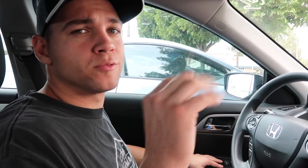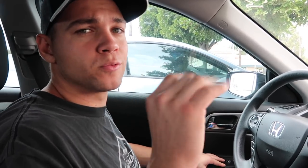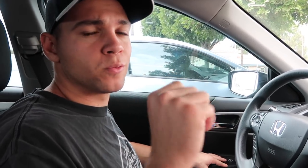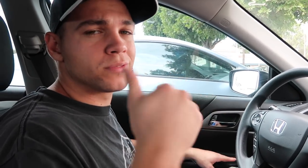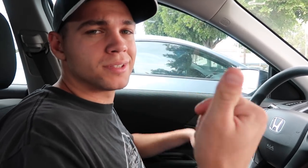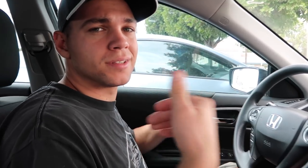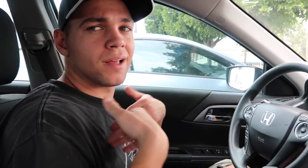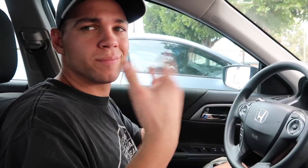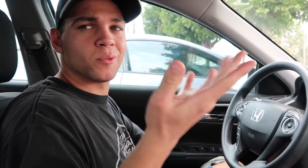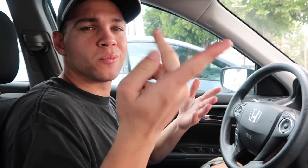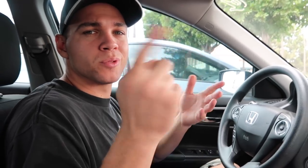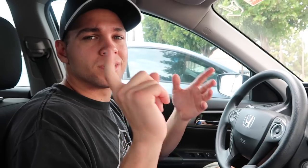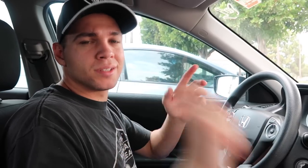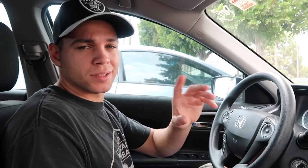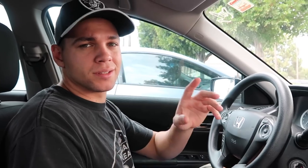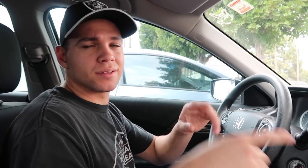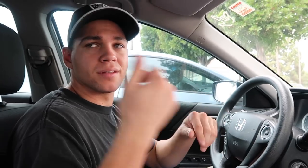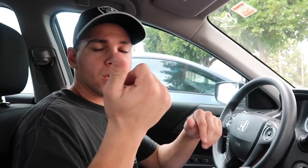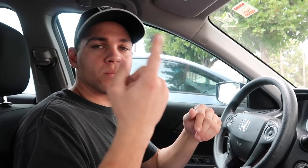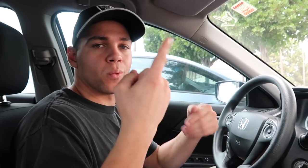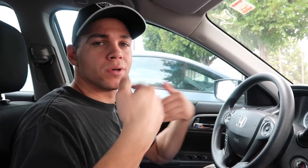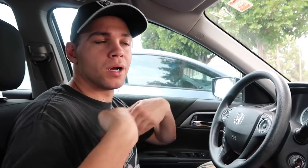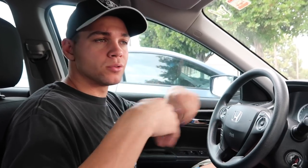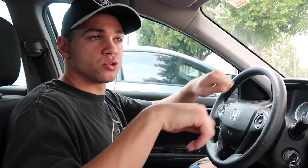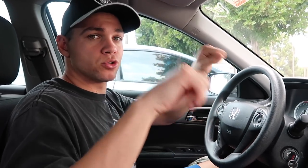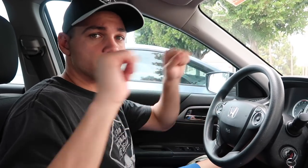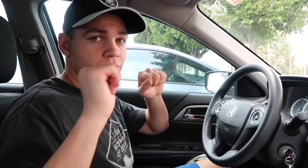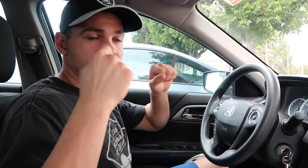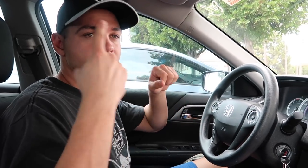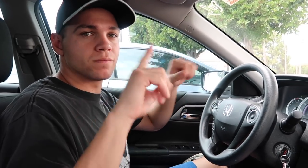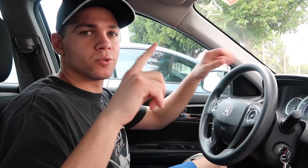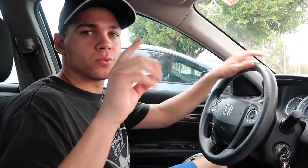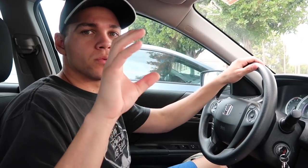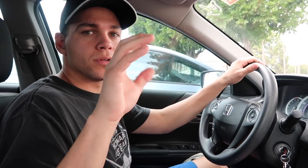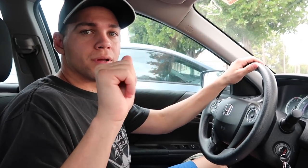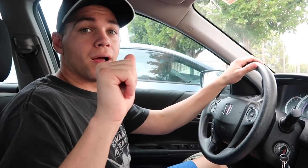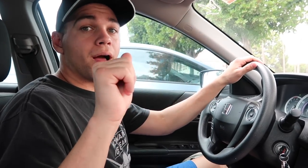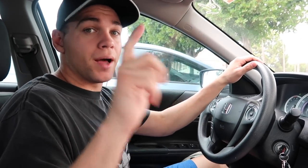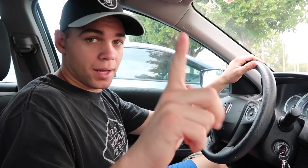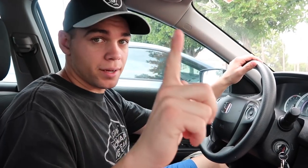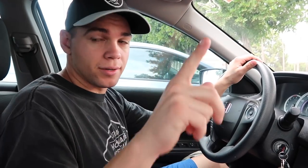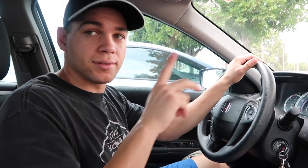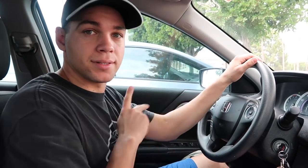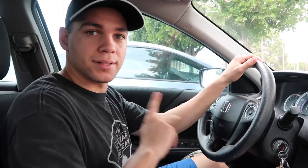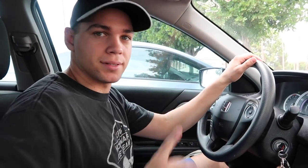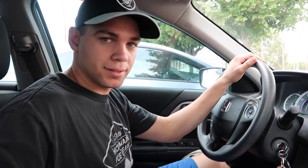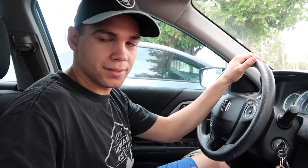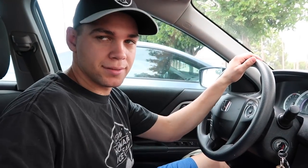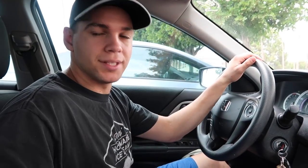R: costco doesn't have what we need They only have sheets for CAL king